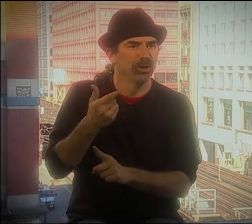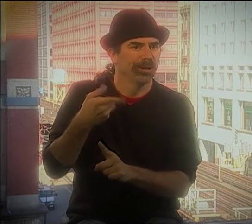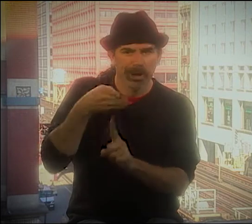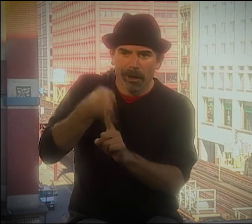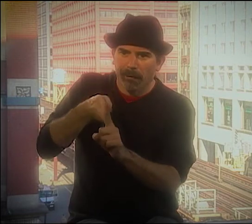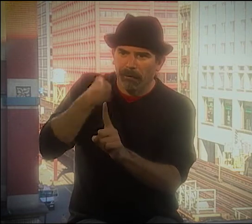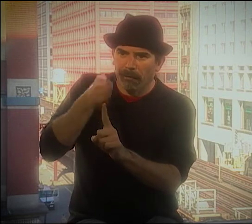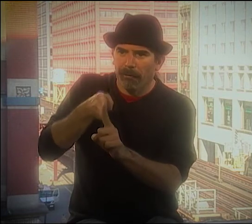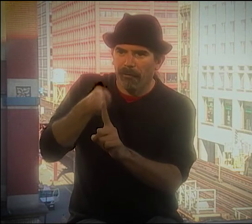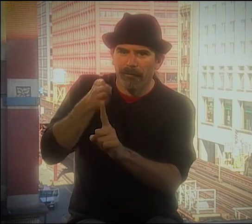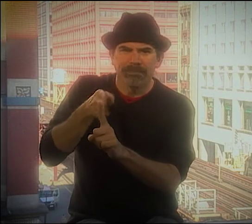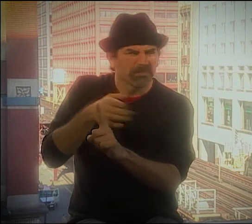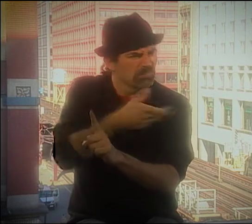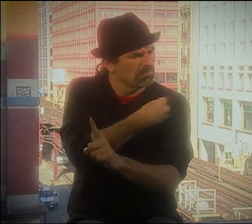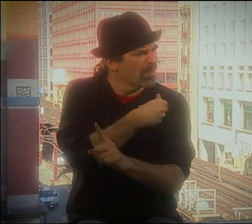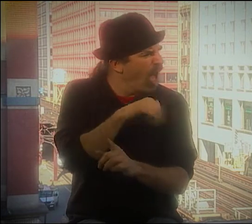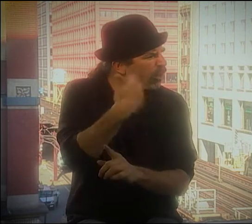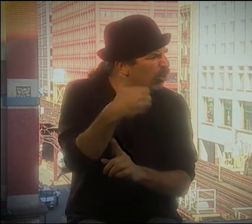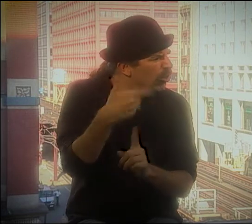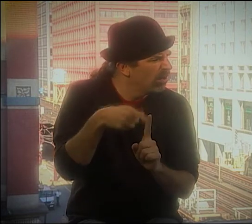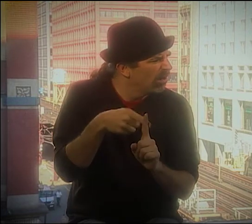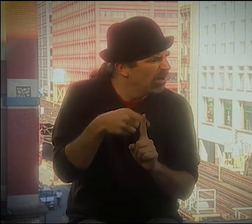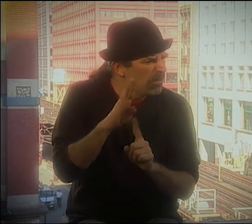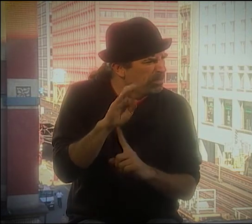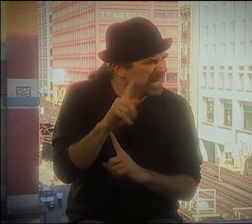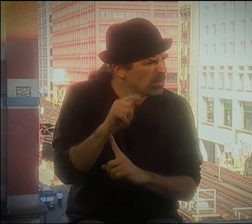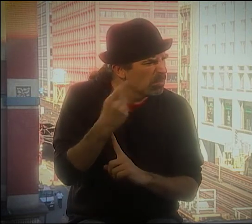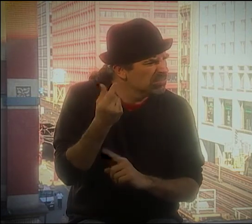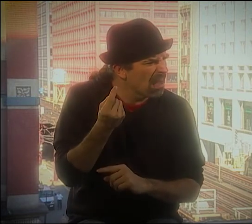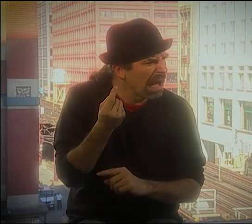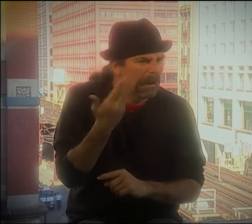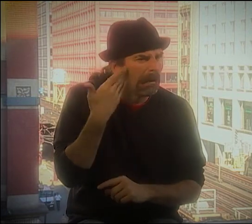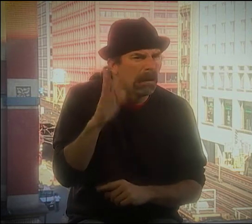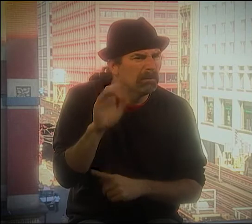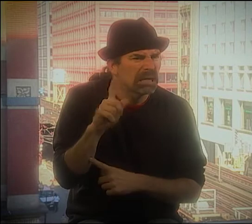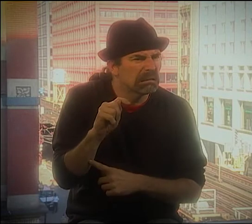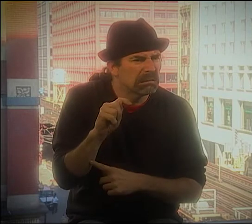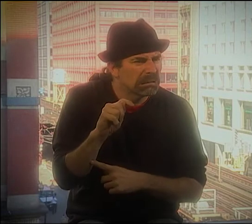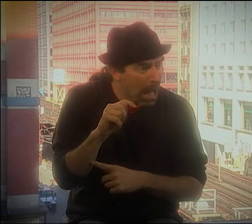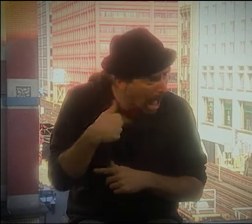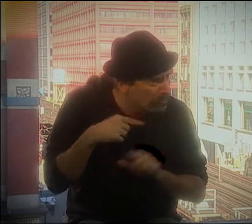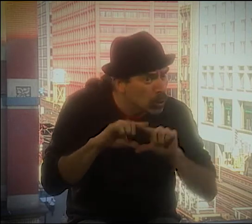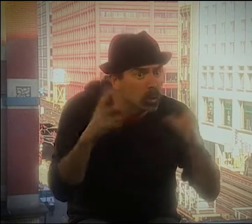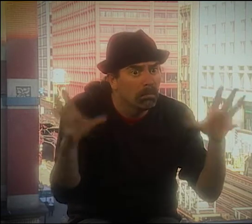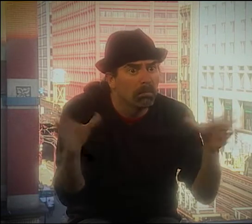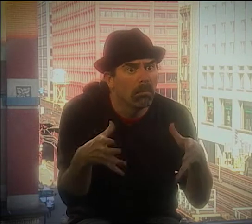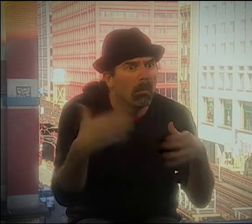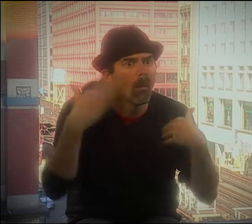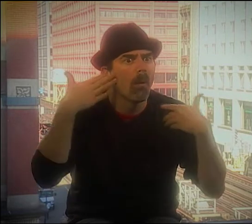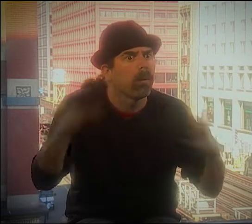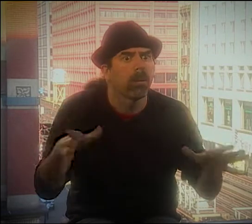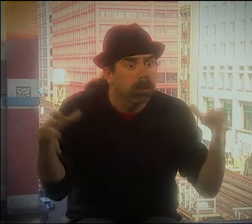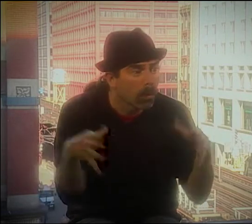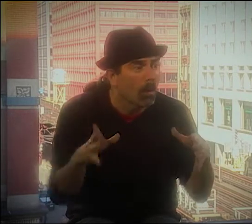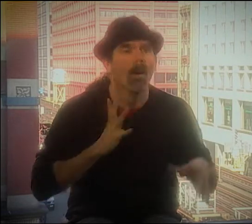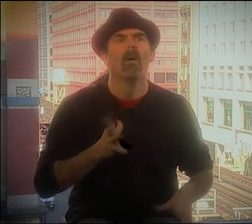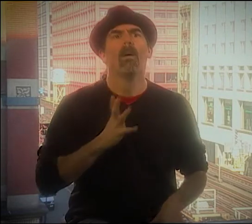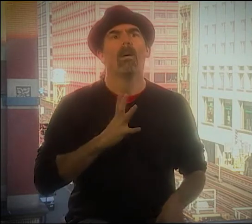BUT I KEPT THINKING, I KEPT GOING BACK TO GINSBERG. "GIVE ME SOME OTHERS. I MEAN ISN'T THERE ANY OTHERS?" AND HE GOES, "THERE'S THIS WHOLE GROUP."